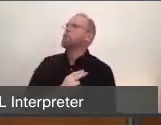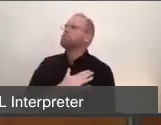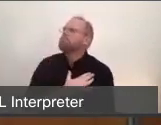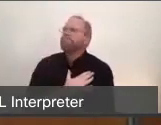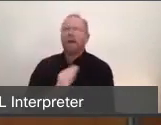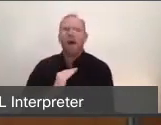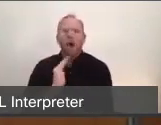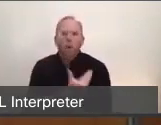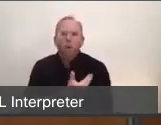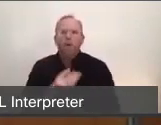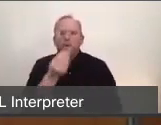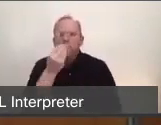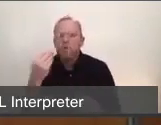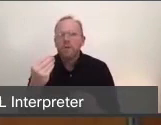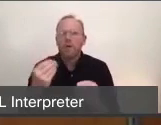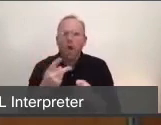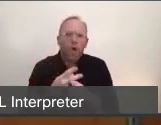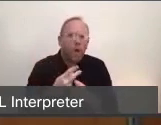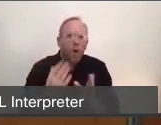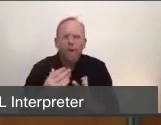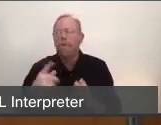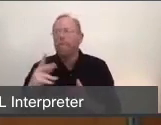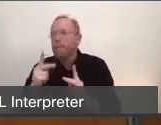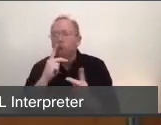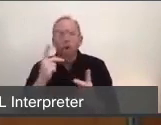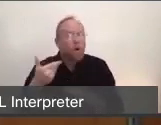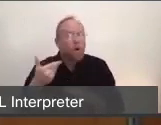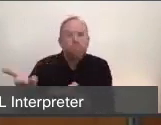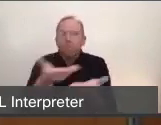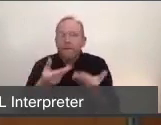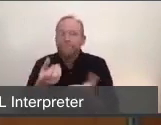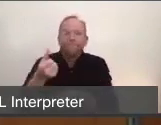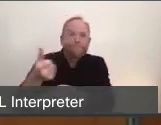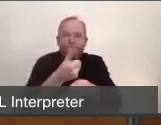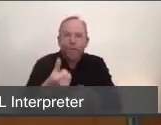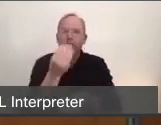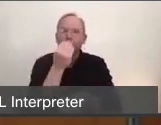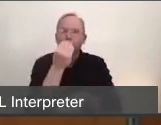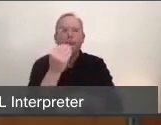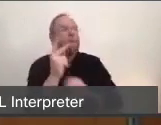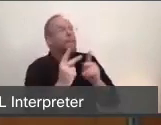the folks who are delivering goods, the folks who are still driving the buses, and providing the public transit